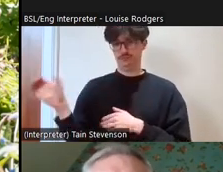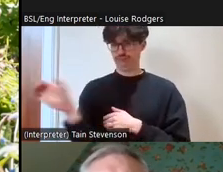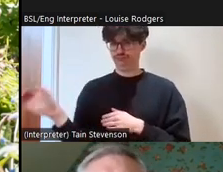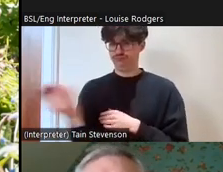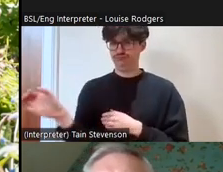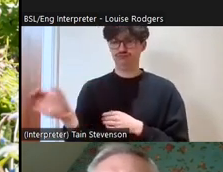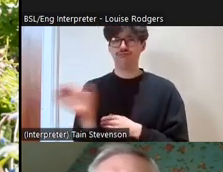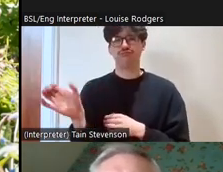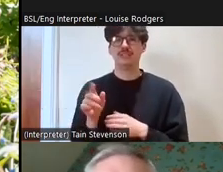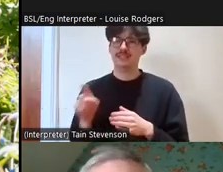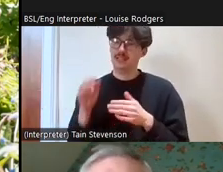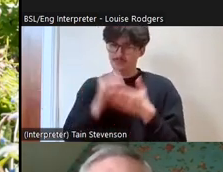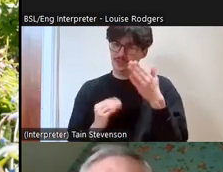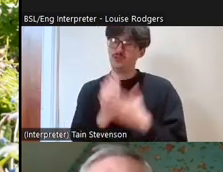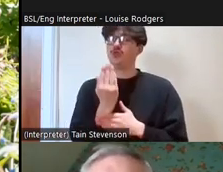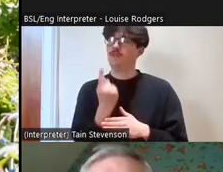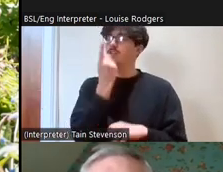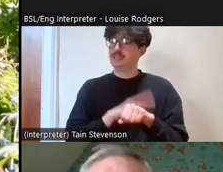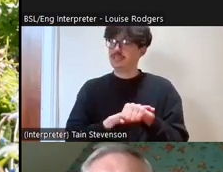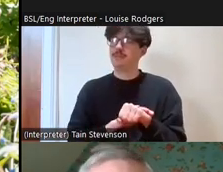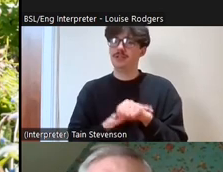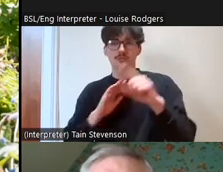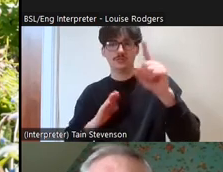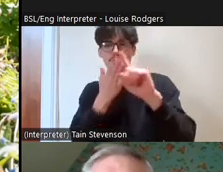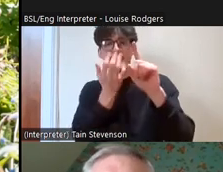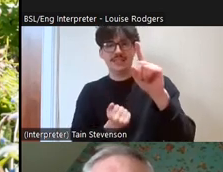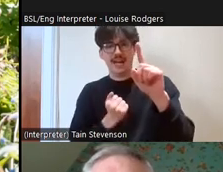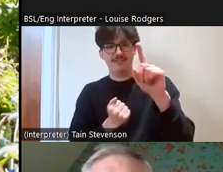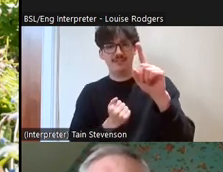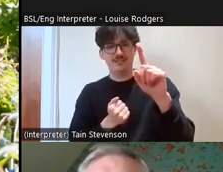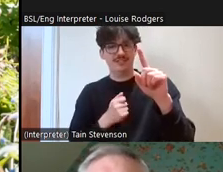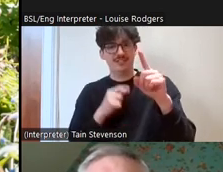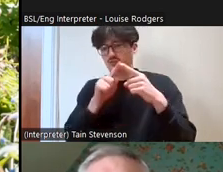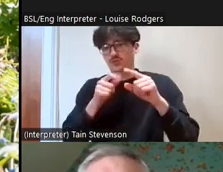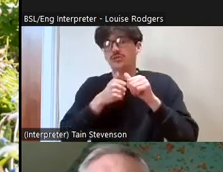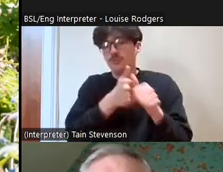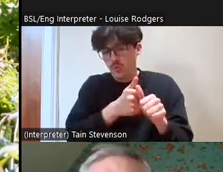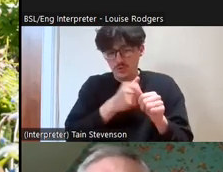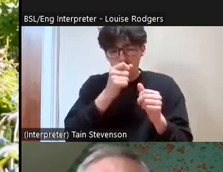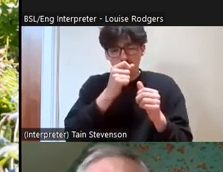time, you know, we're hitting targets of not just sort of supporting existing projects and people,